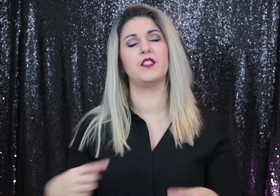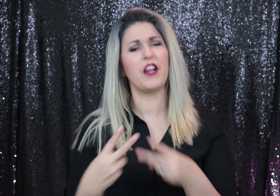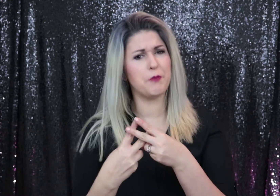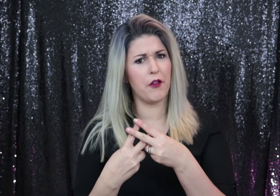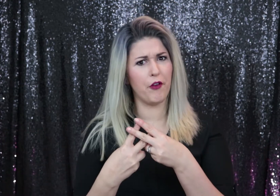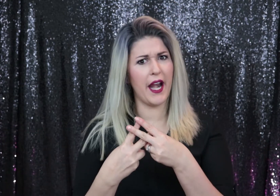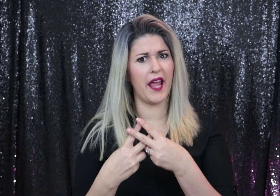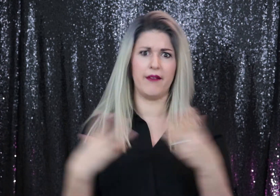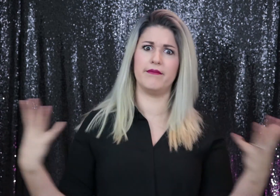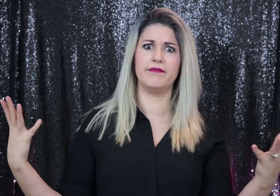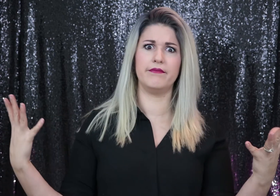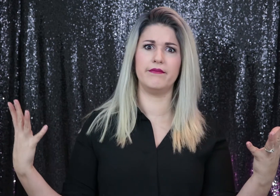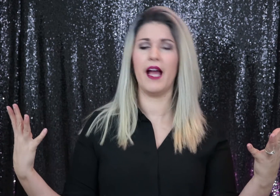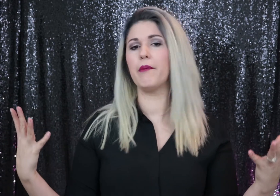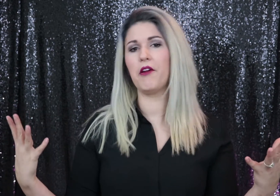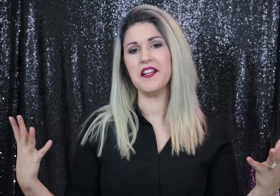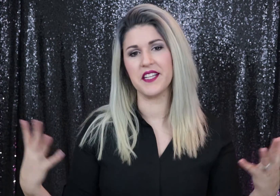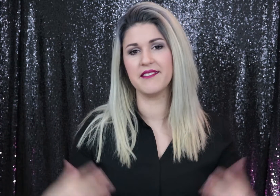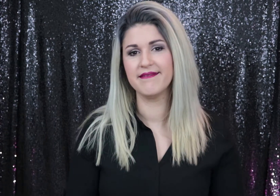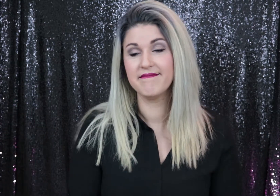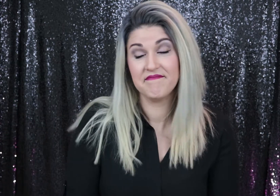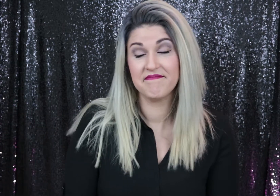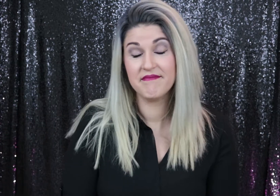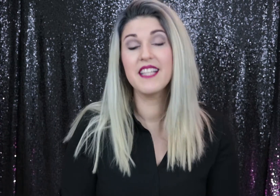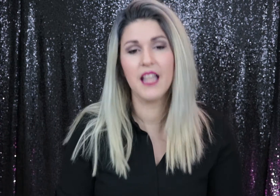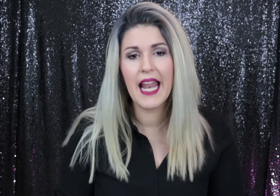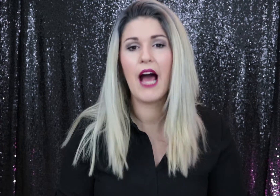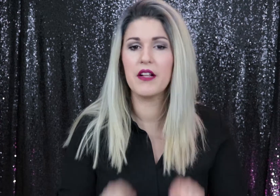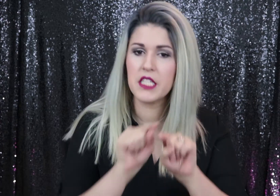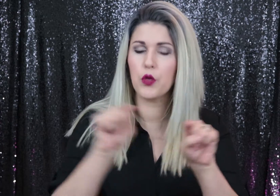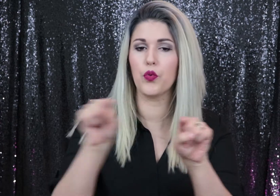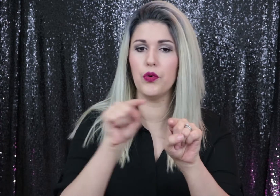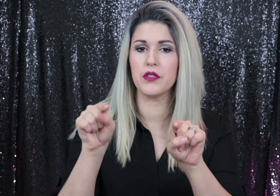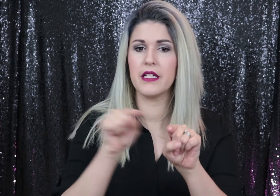It's finger spelling. Friday. I could be crazy. It's allowed. It's in the rules,